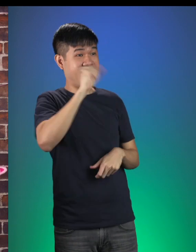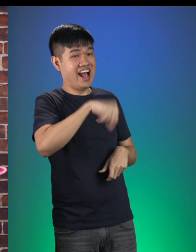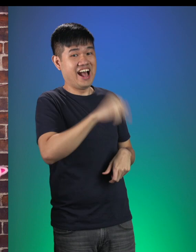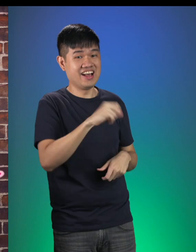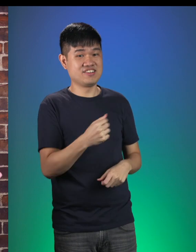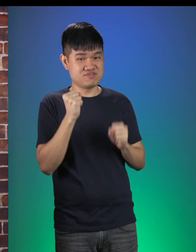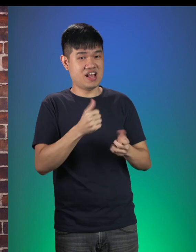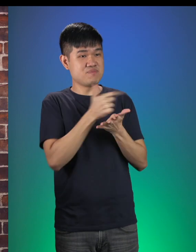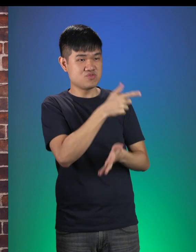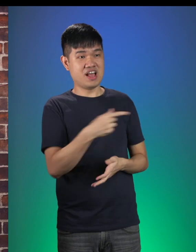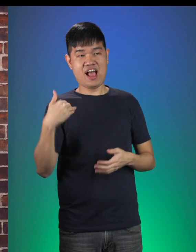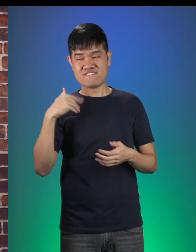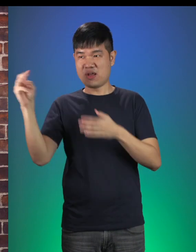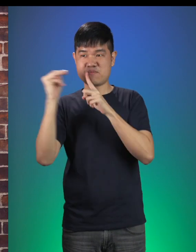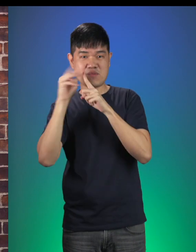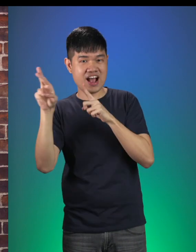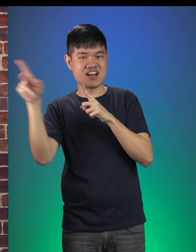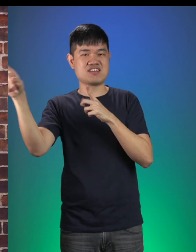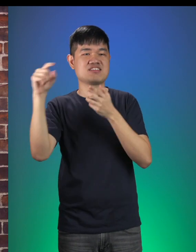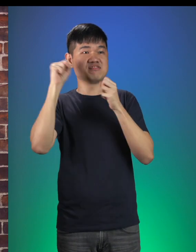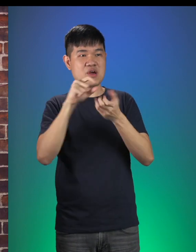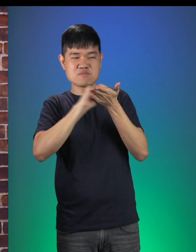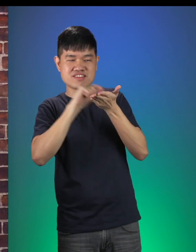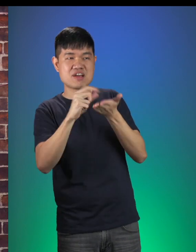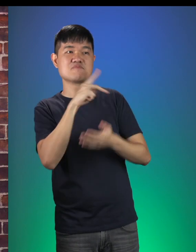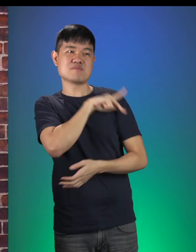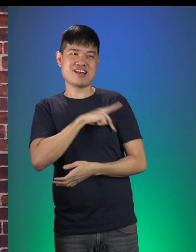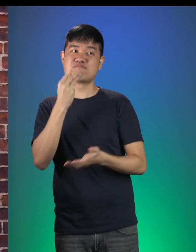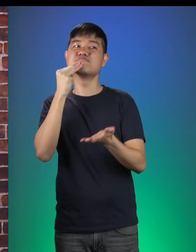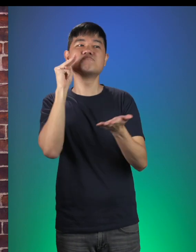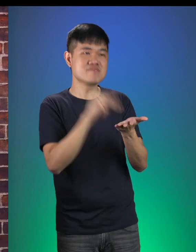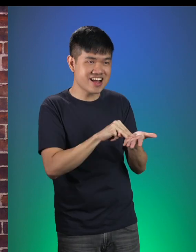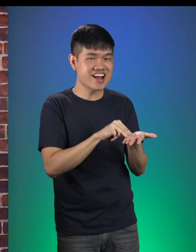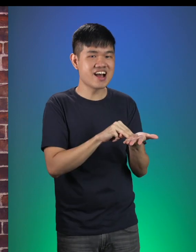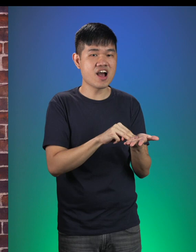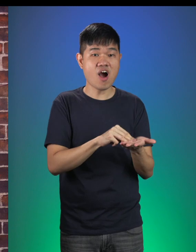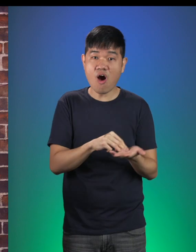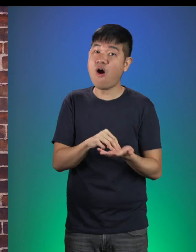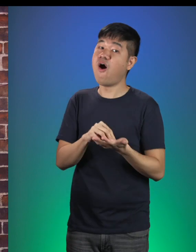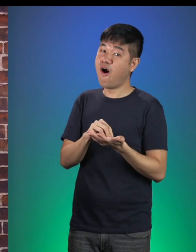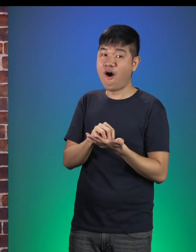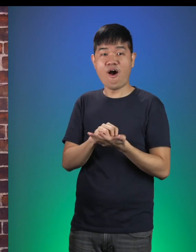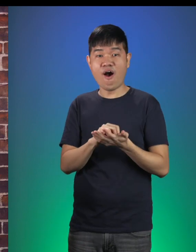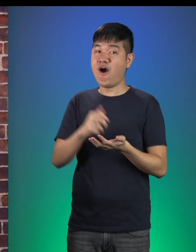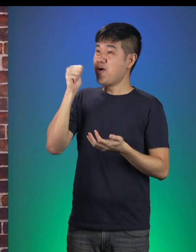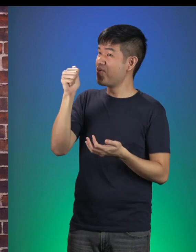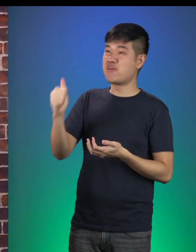In fact we have some lovely markers over here where you can write a personalised message! Little Red: That sounds like a great idea!